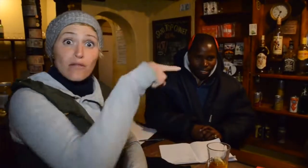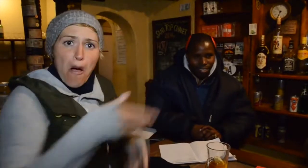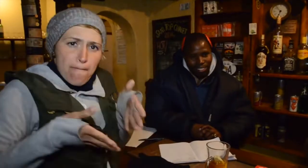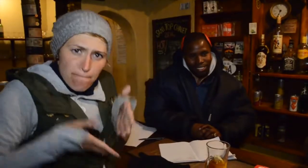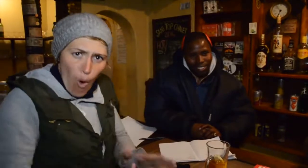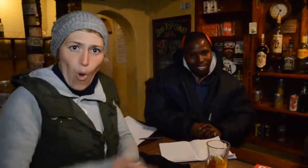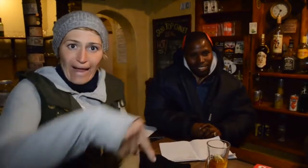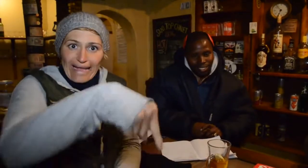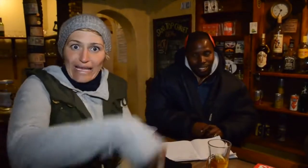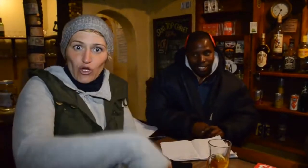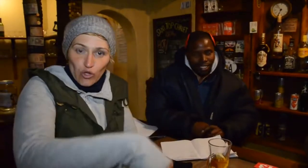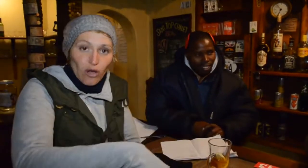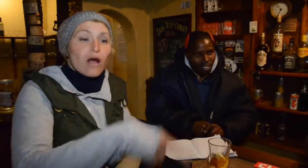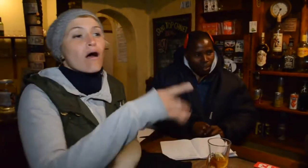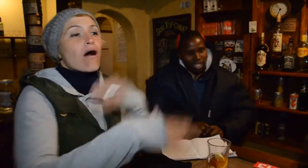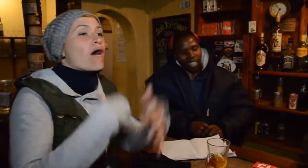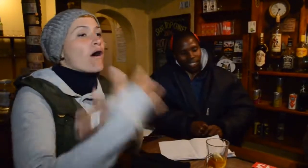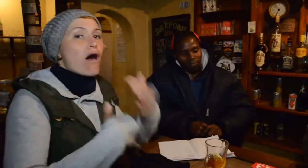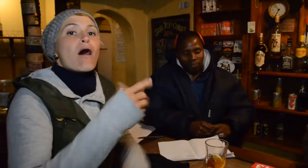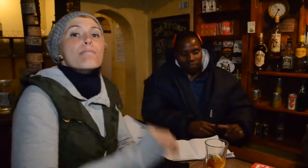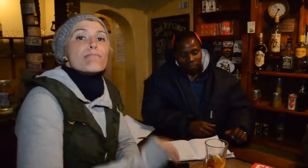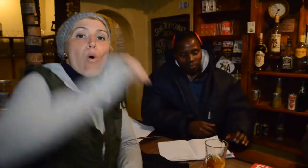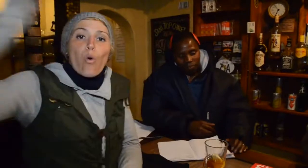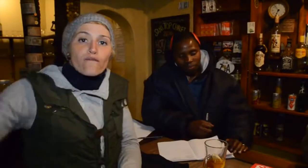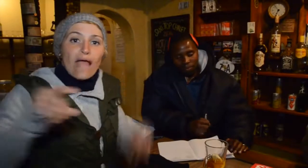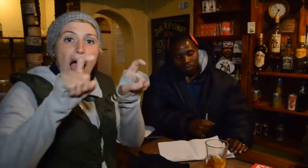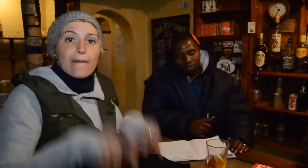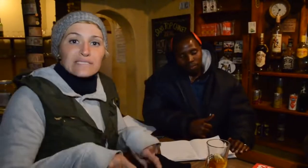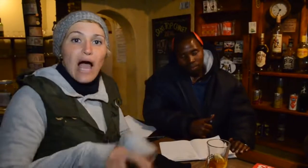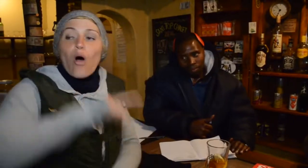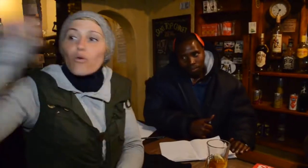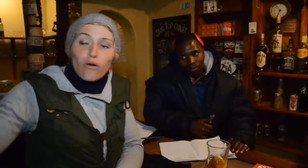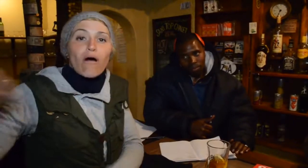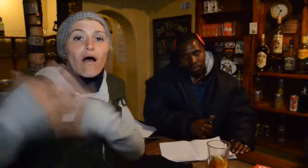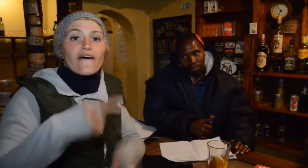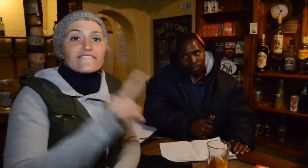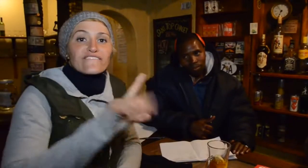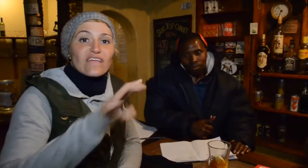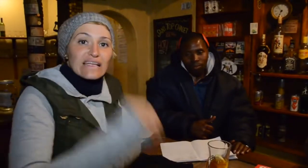was born here and grew up here until he moved to Cape Town for 15 years.